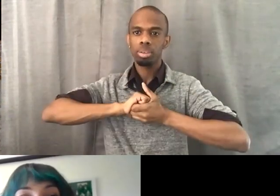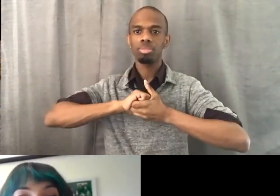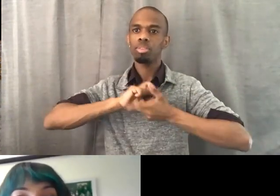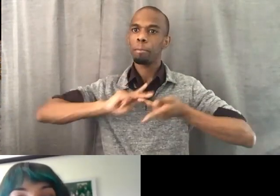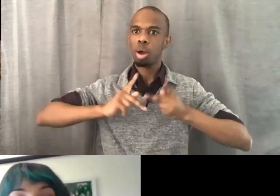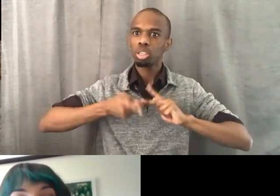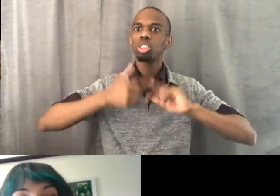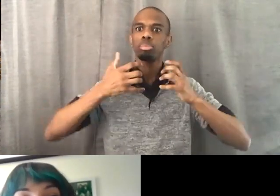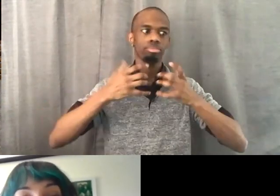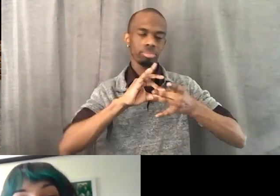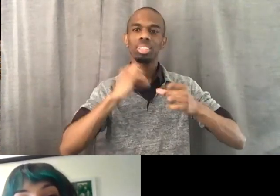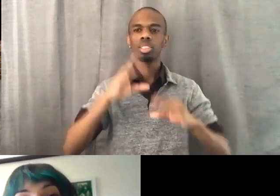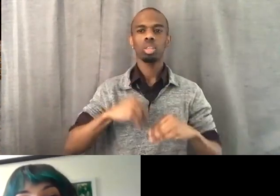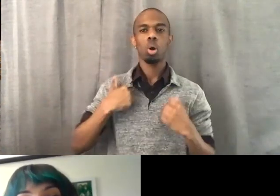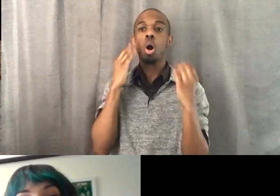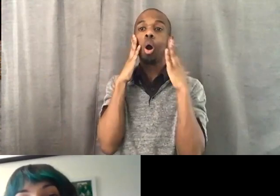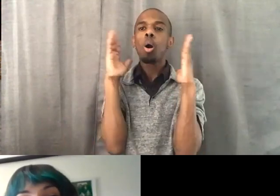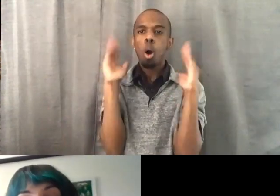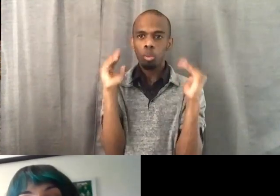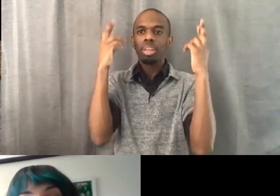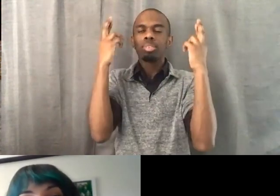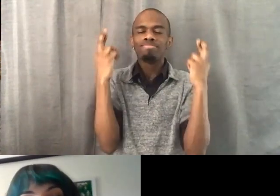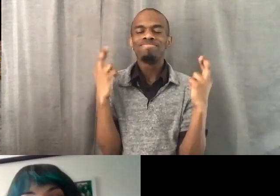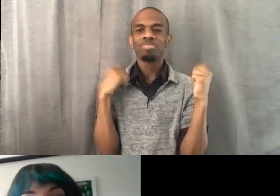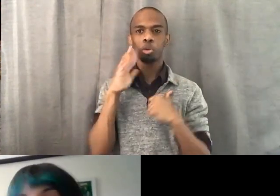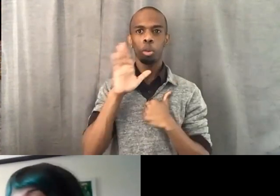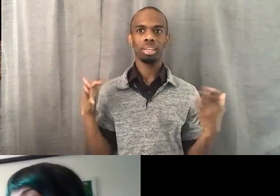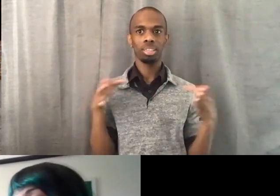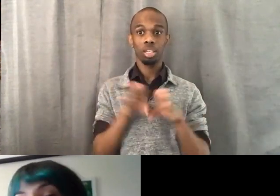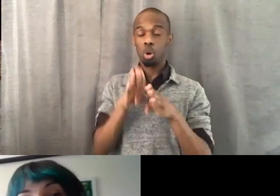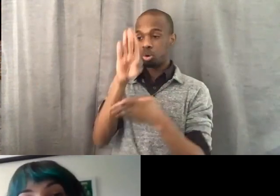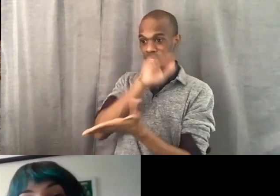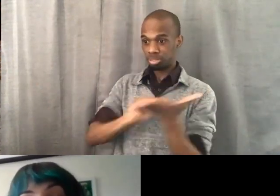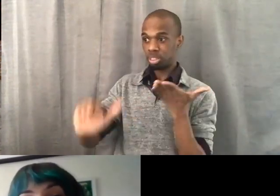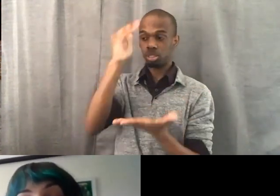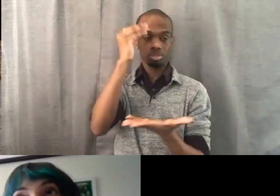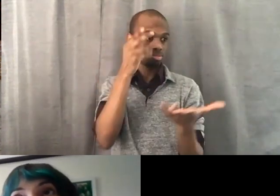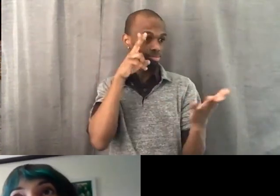looks like everything is in order. So, I'm very excited about that. And where is this Vanessa?